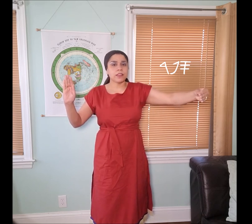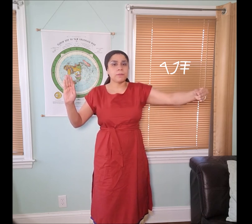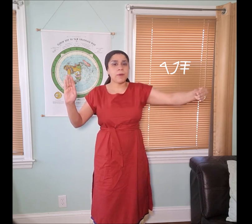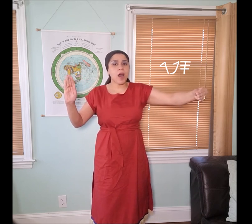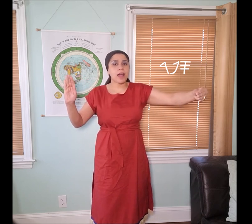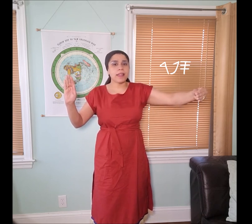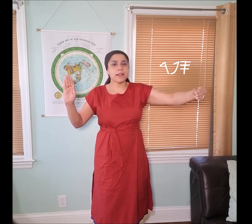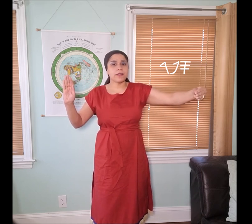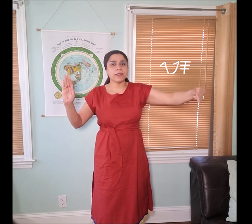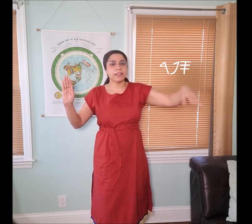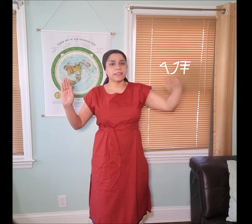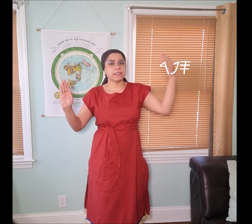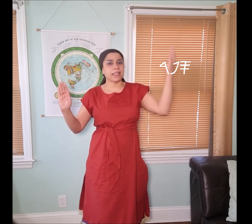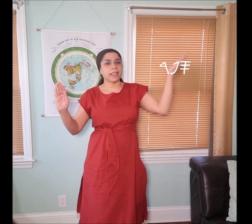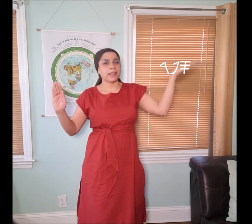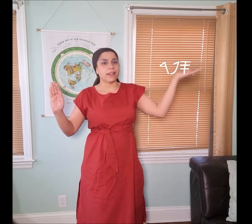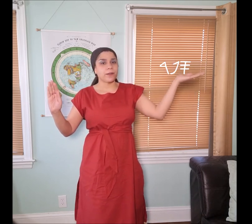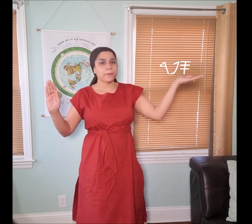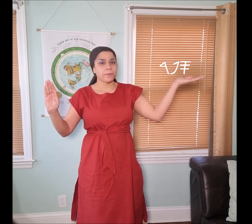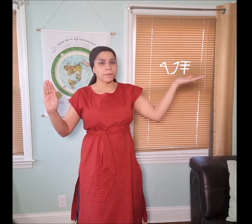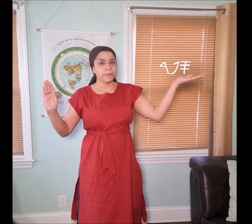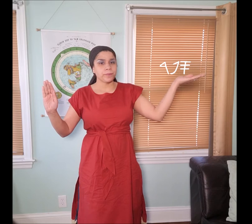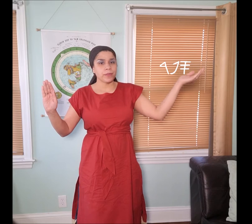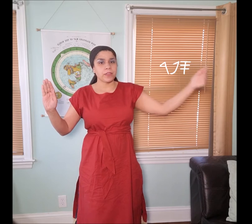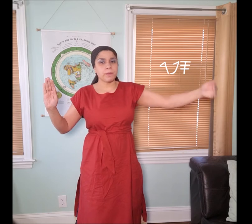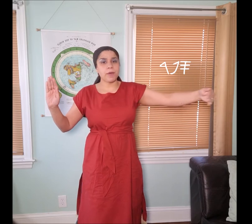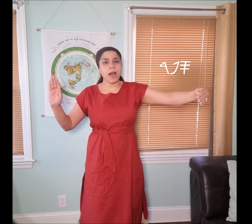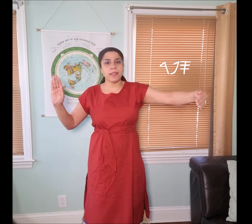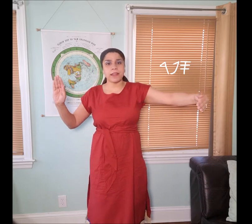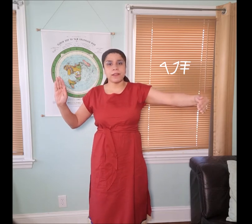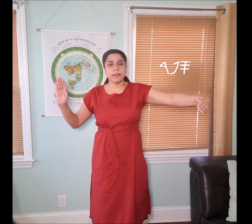The "𐤐 pah" symbol is the second letter. The "𐤐 pah" symbol